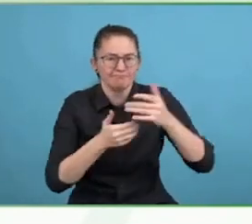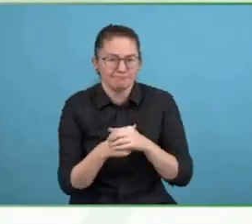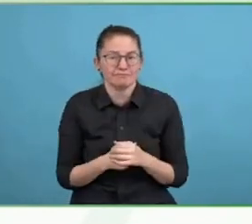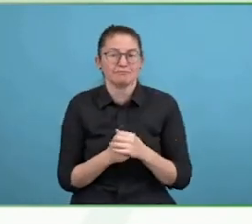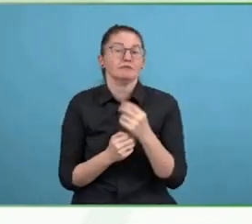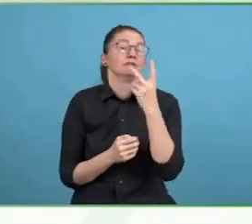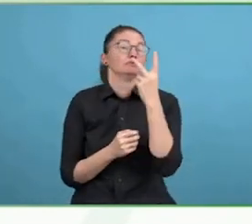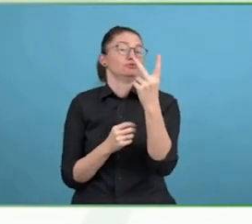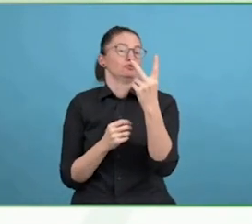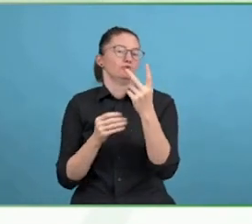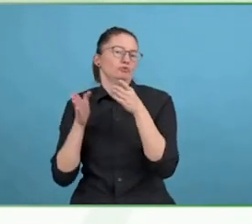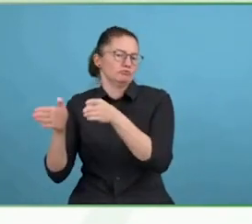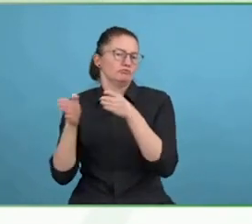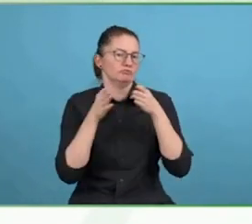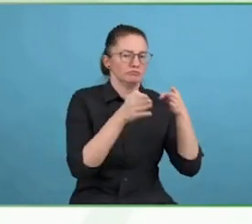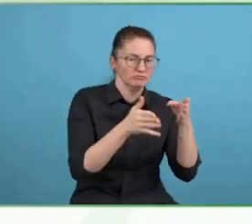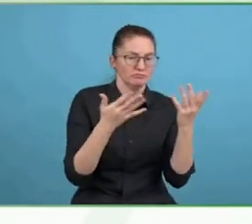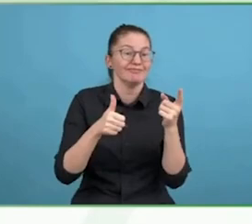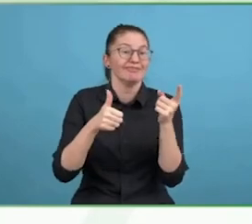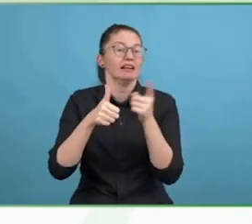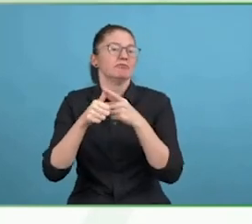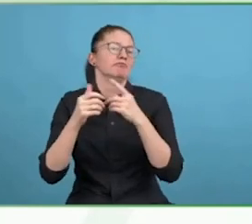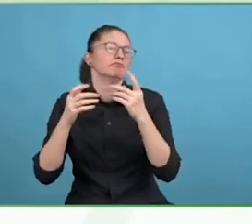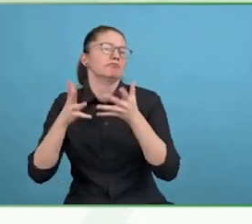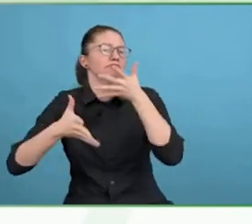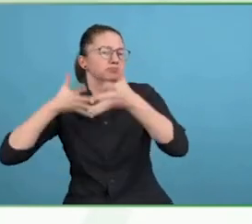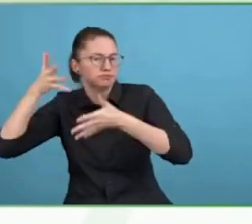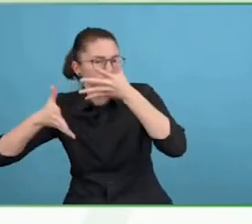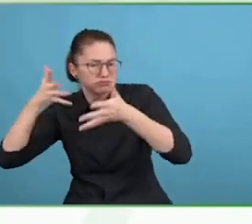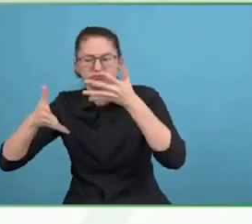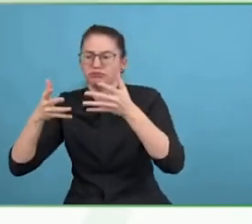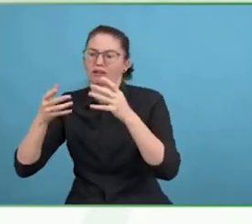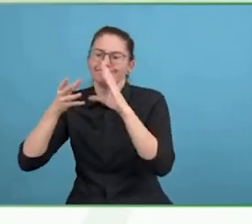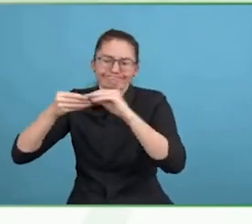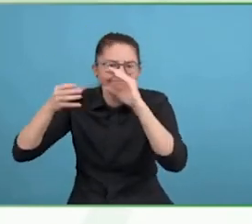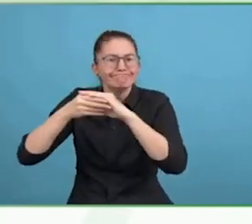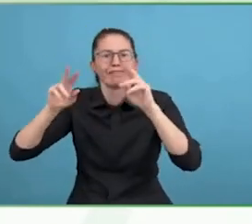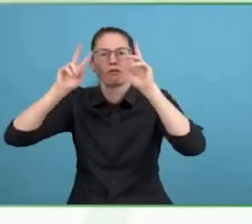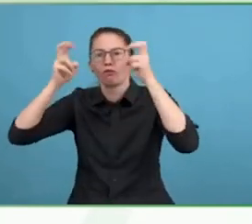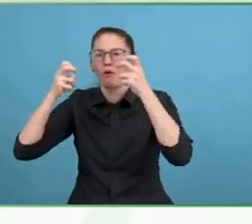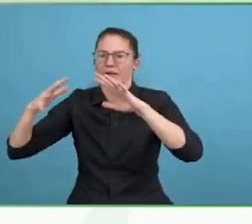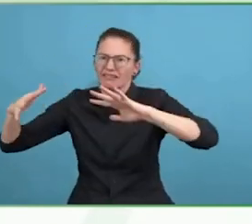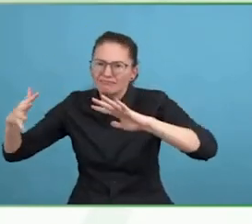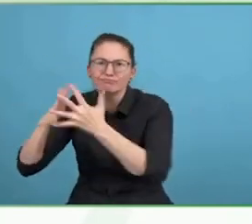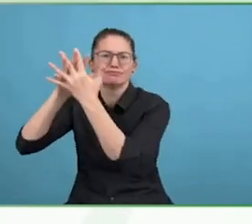For me, quite obviously, it is a positive outcome of building on resilience.